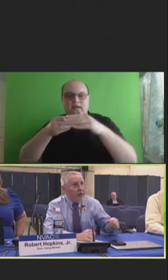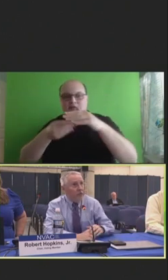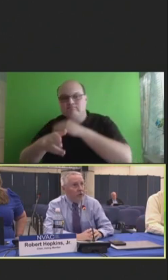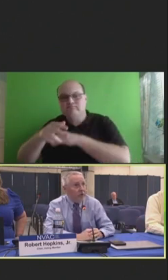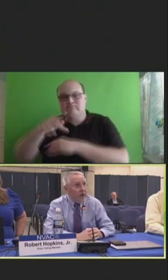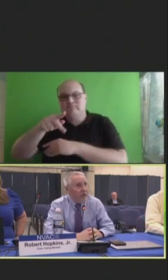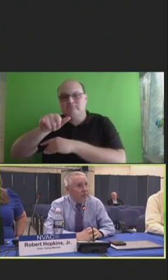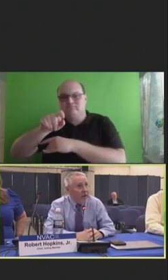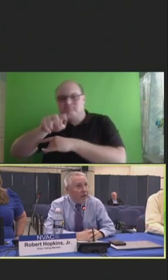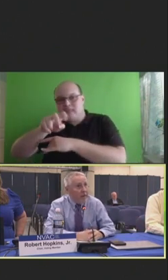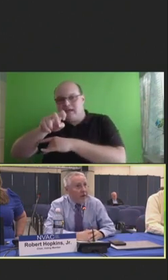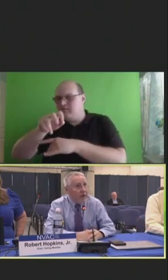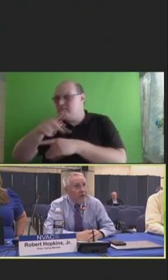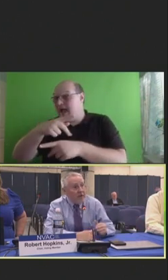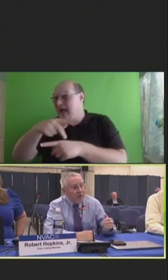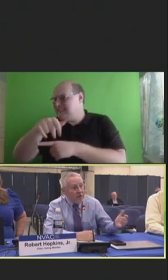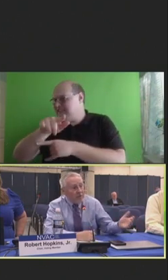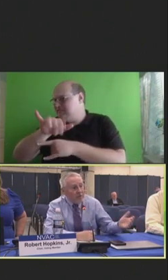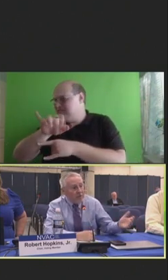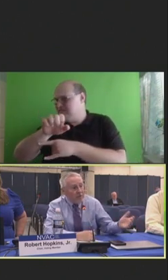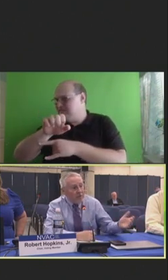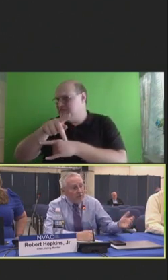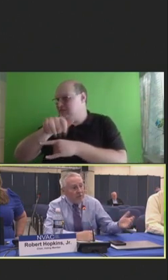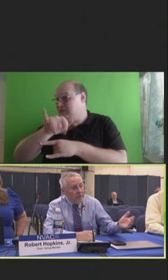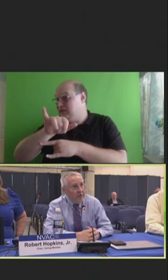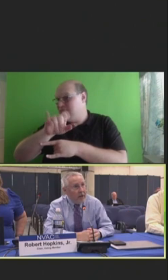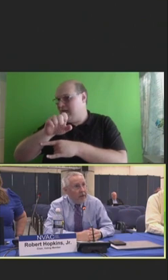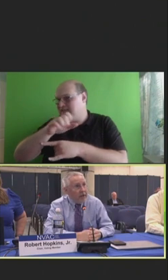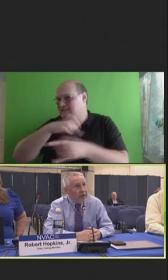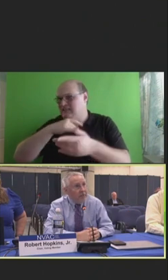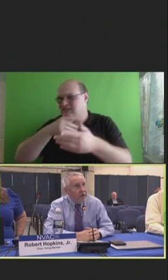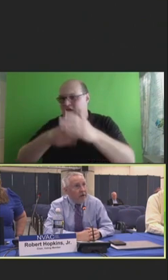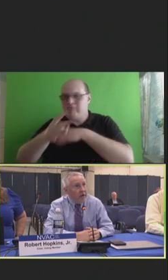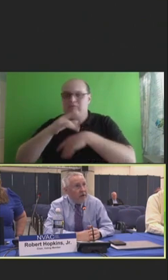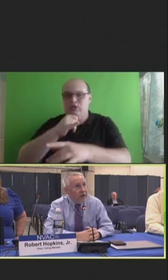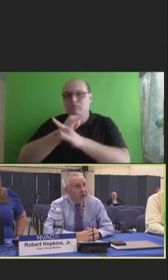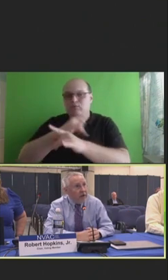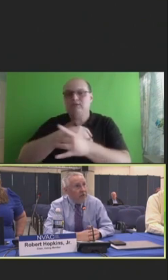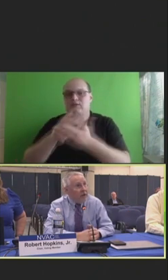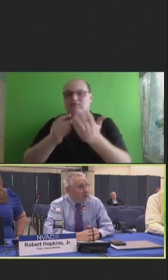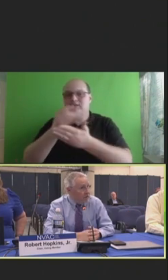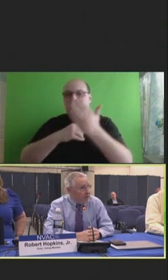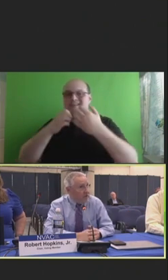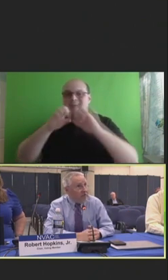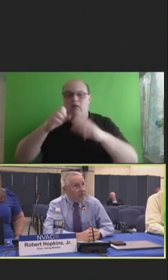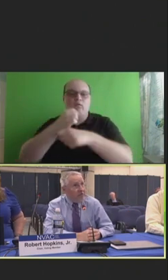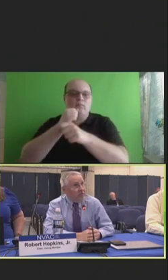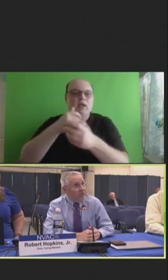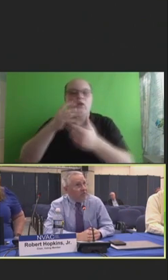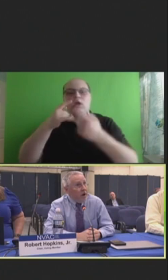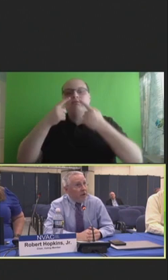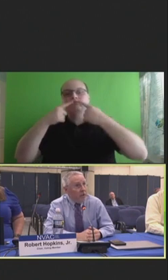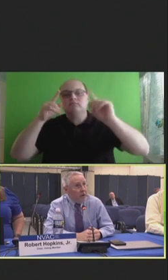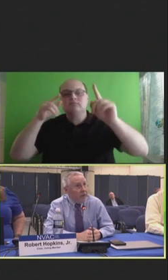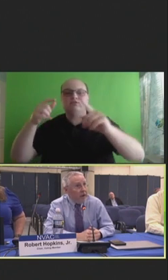during the COVID pandemic, some of the efforts being made, and successes in monoclonal antibodies